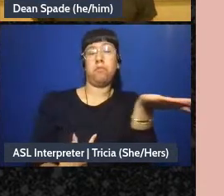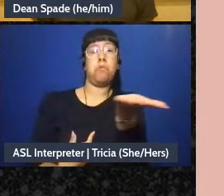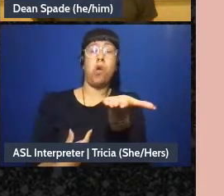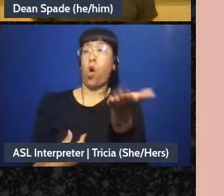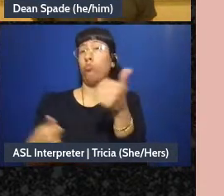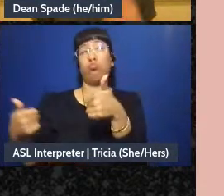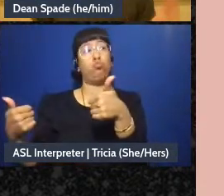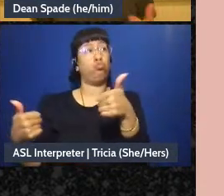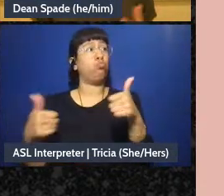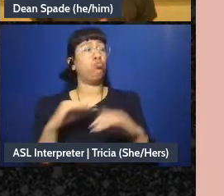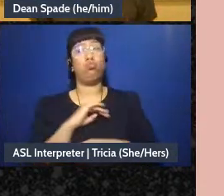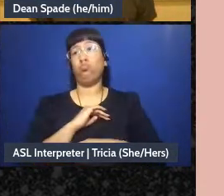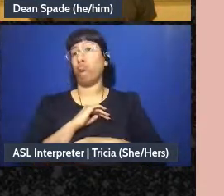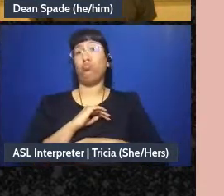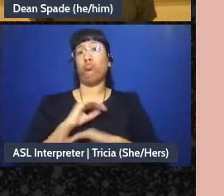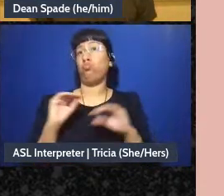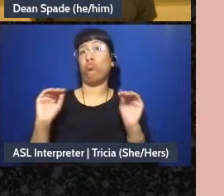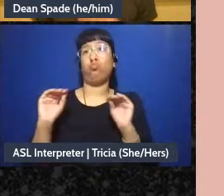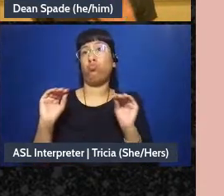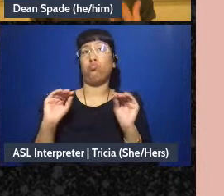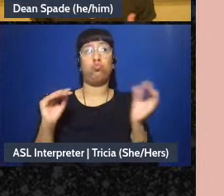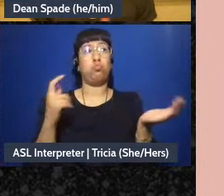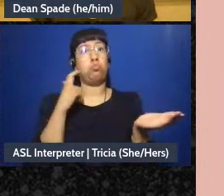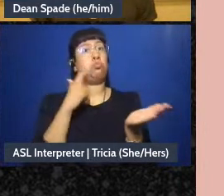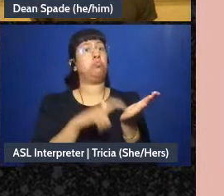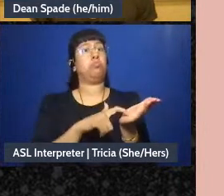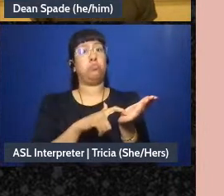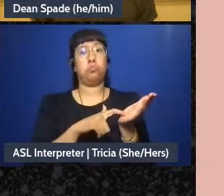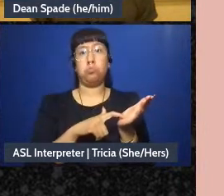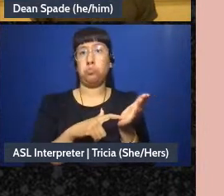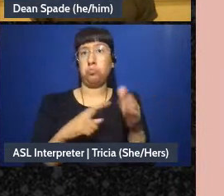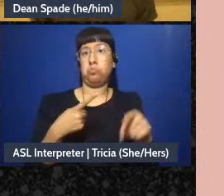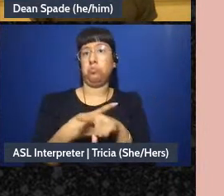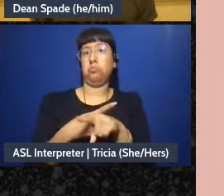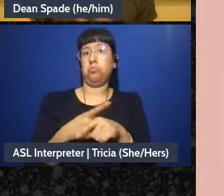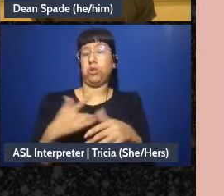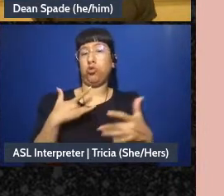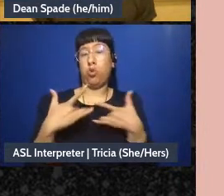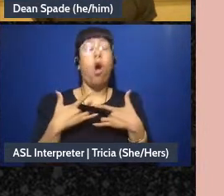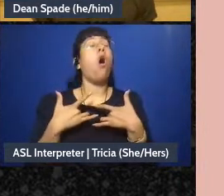and there's no more - no one's identifying any more concerns then we say “oh have we reached